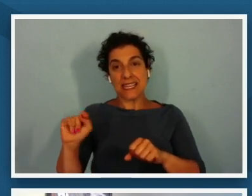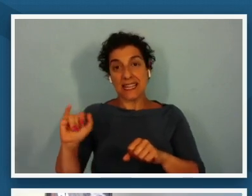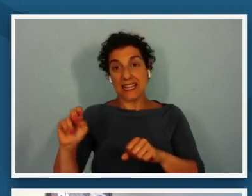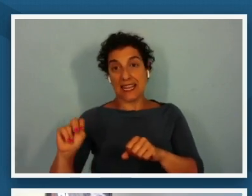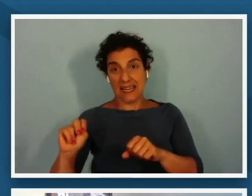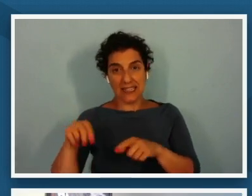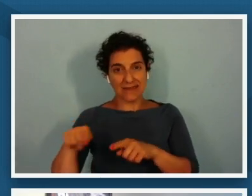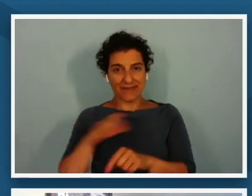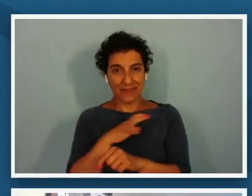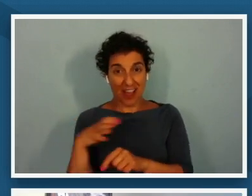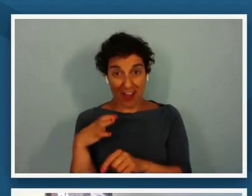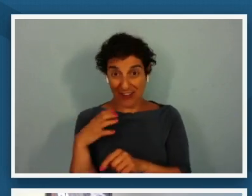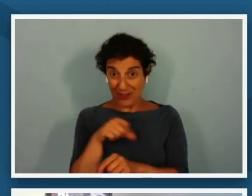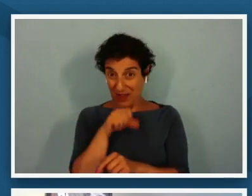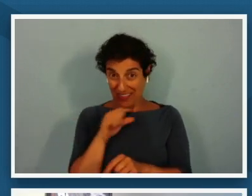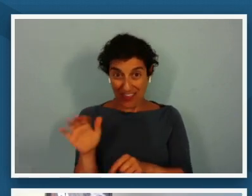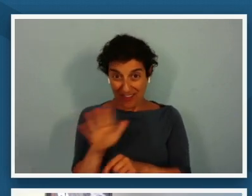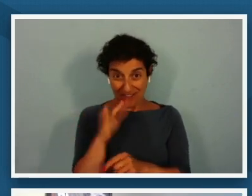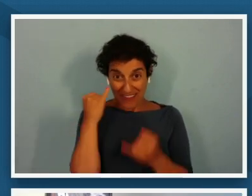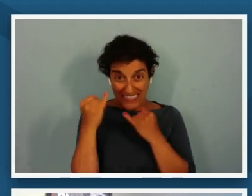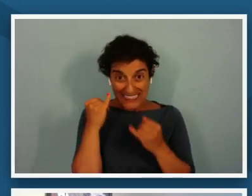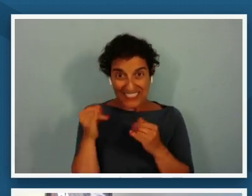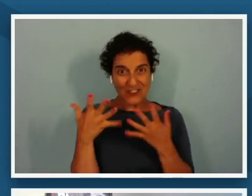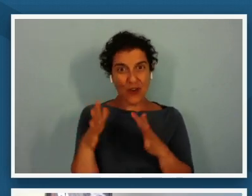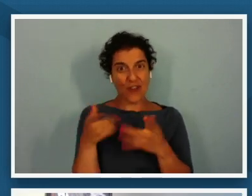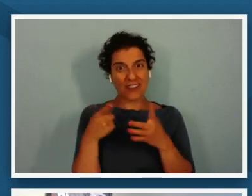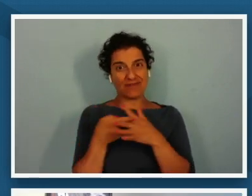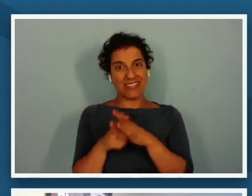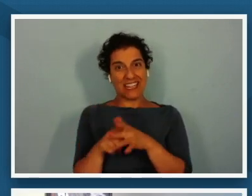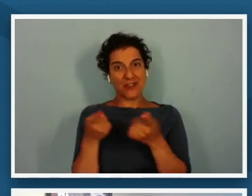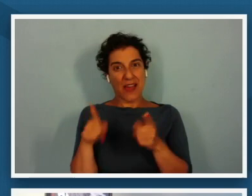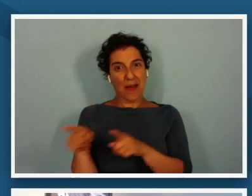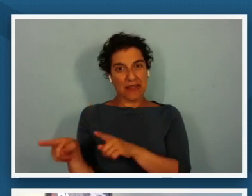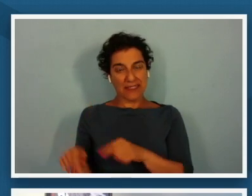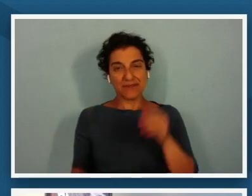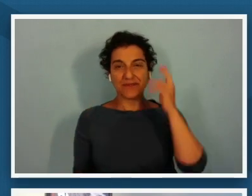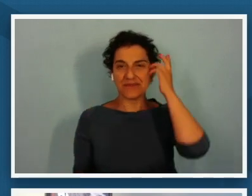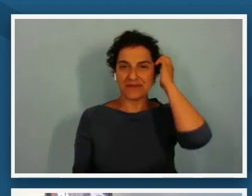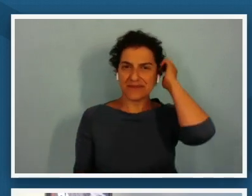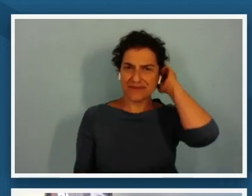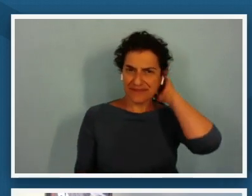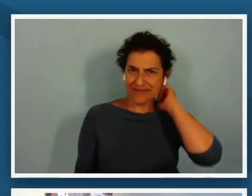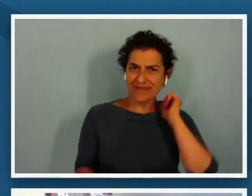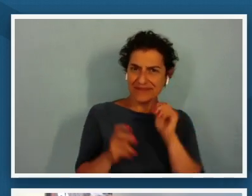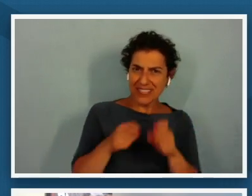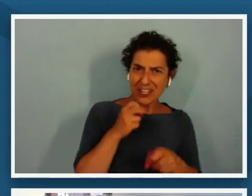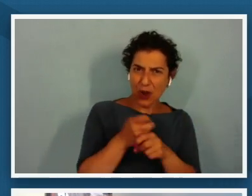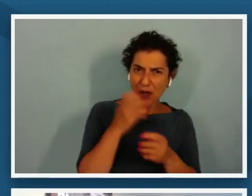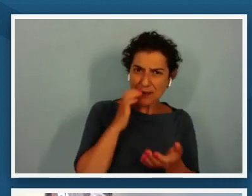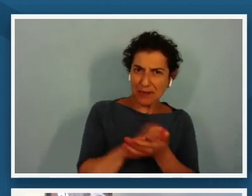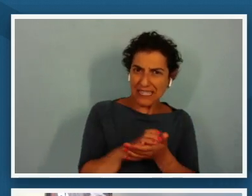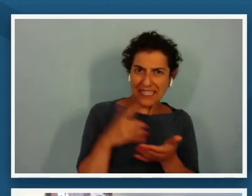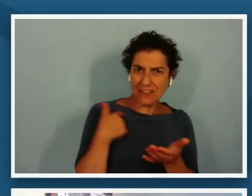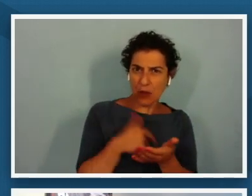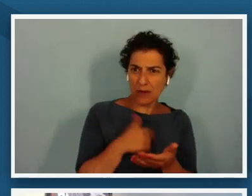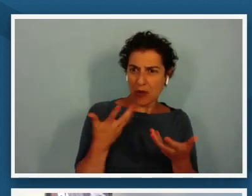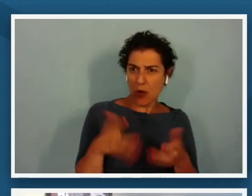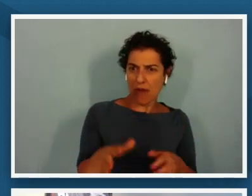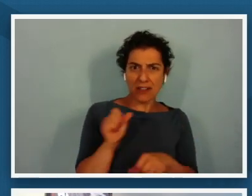already beginning to happen um it's it's hard to believe that we've